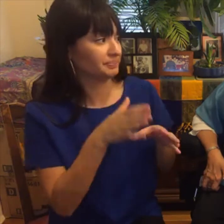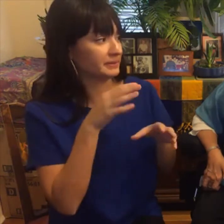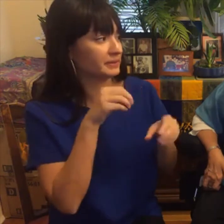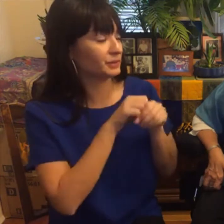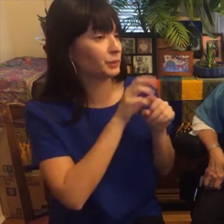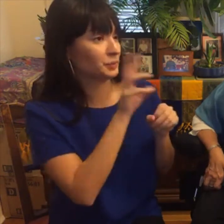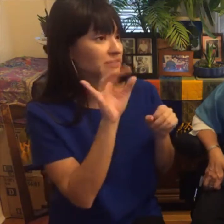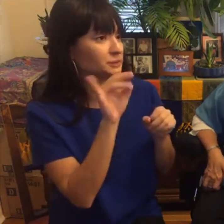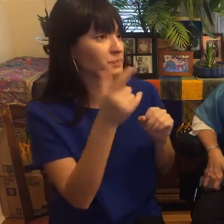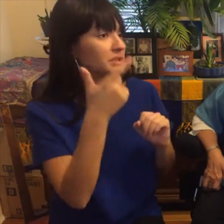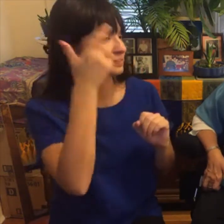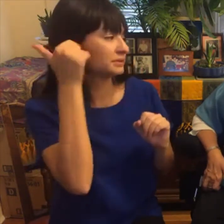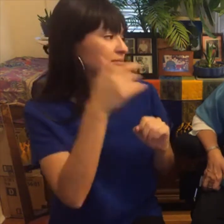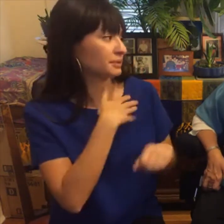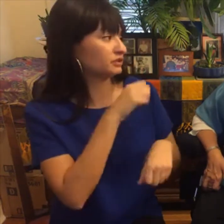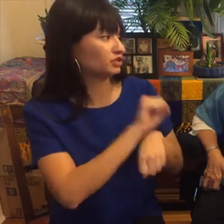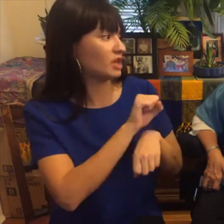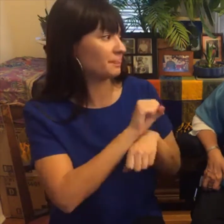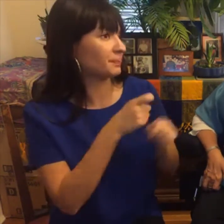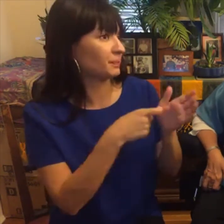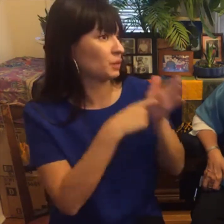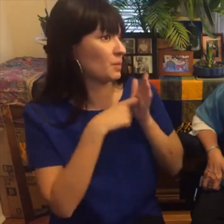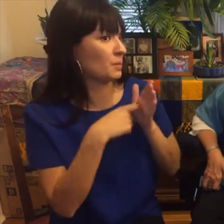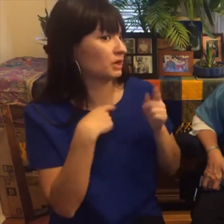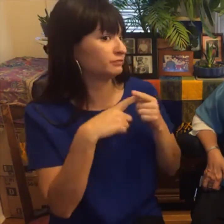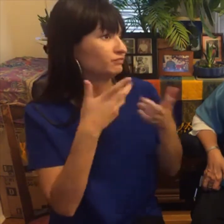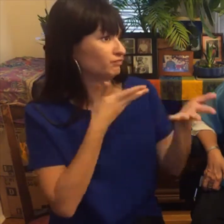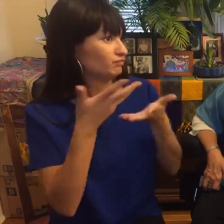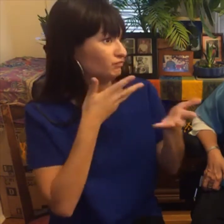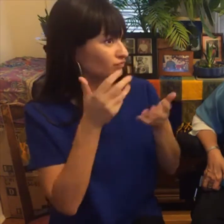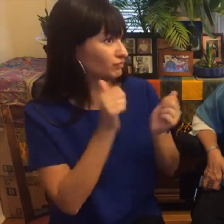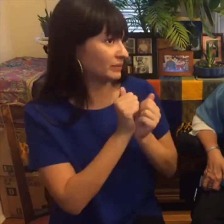sign language interpreters in West Wing because my job required me to interact